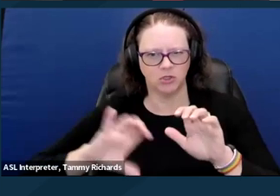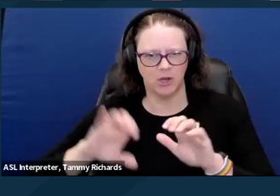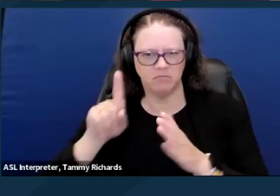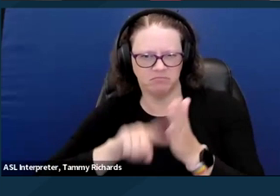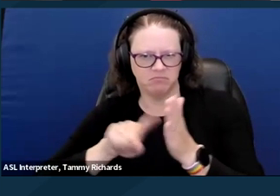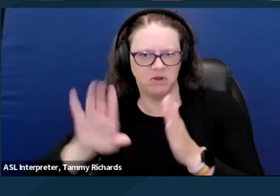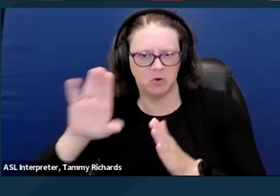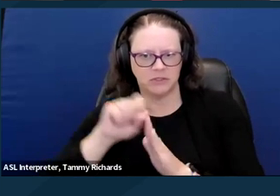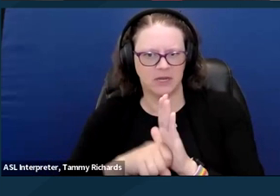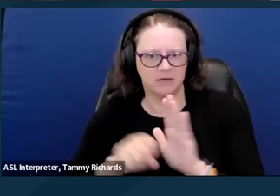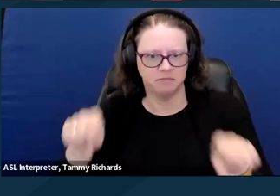First is CARE Court.